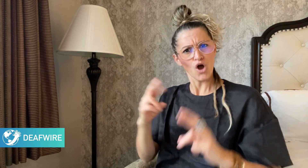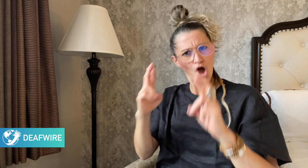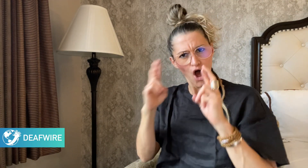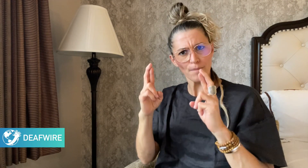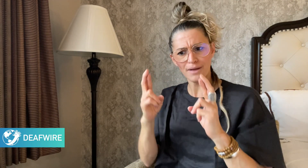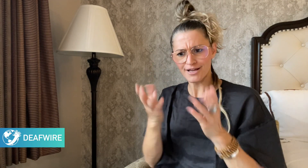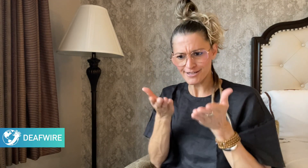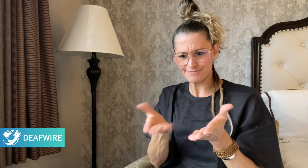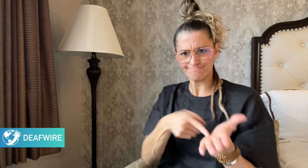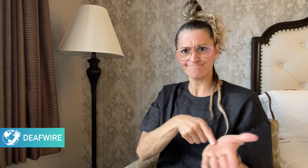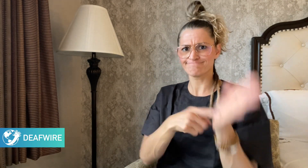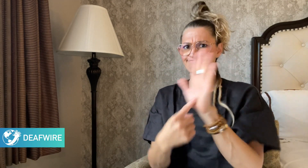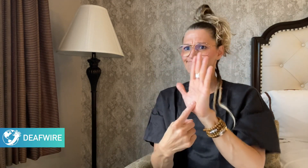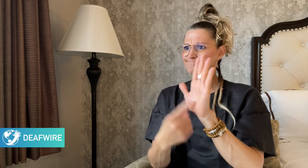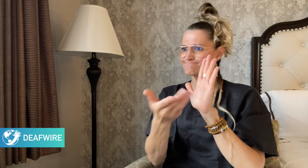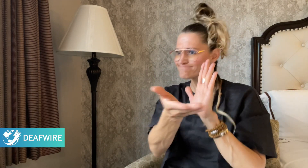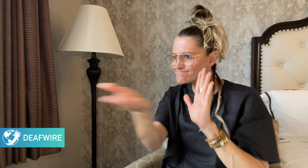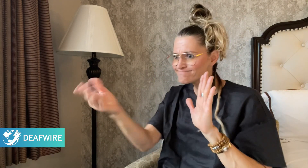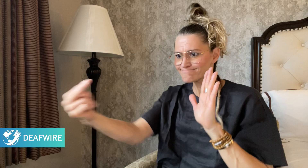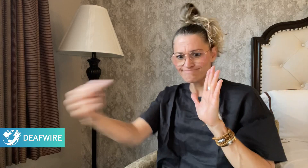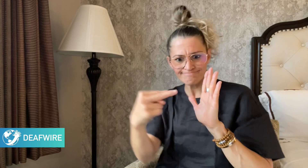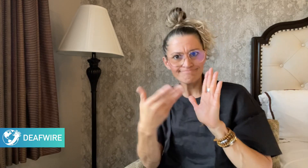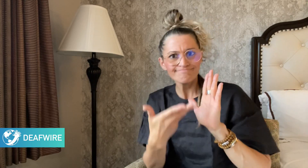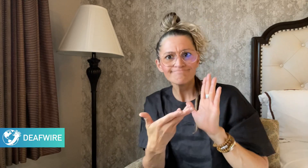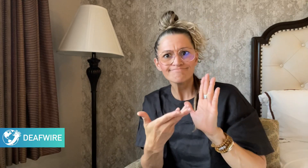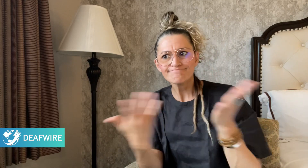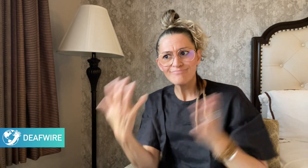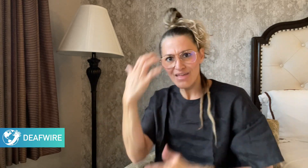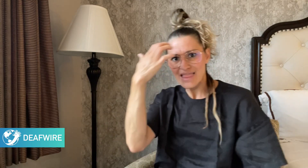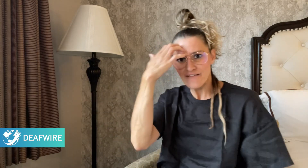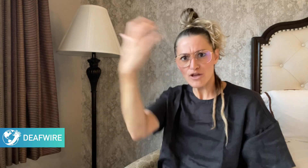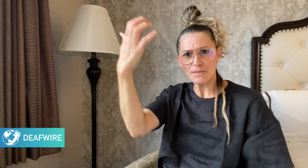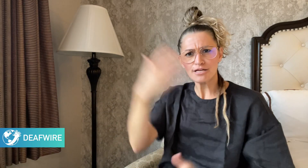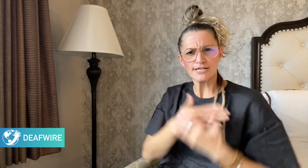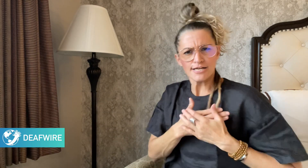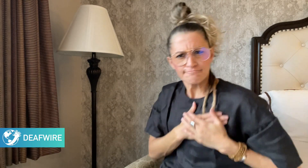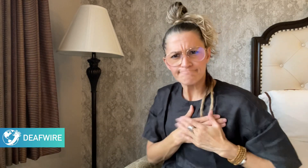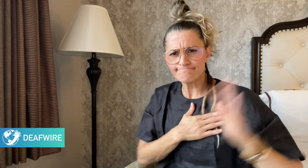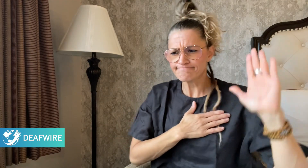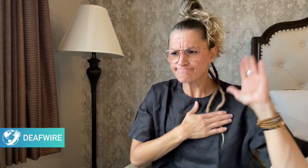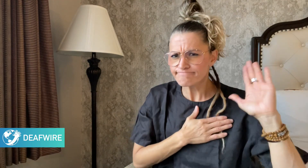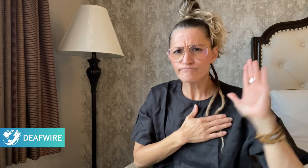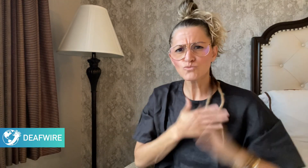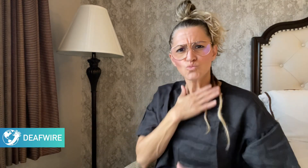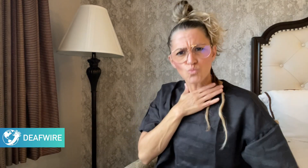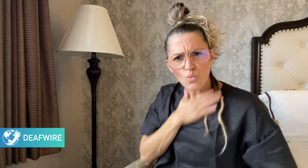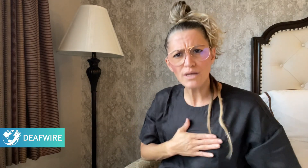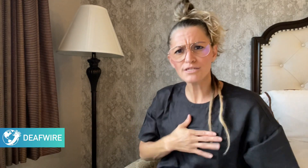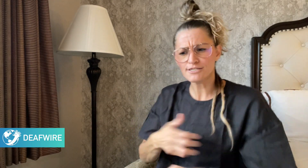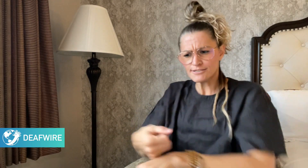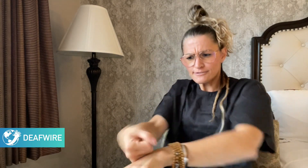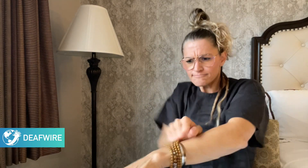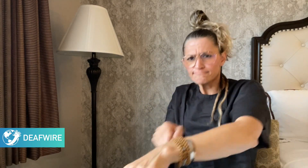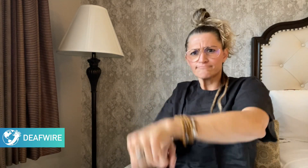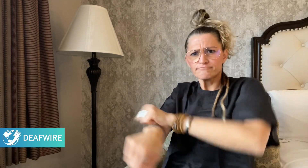commitment to strengthening its partnership with the